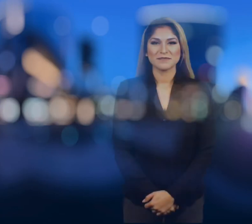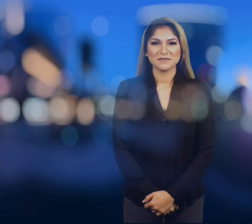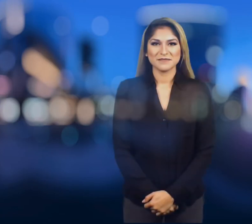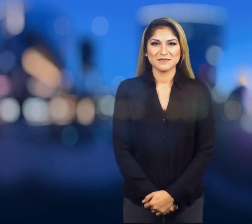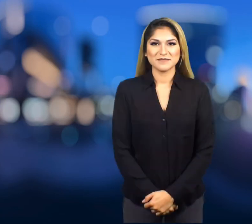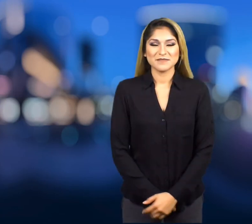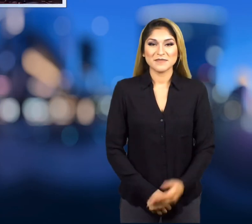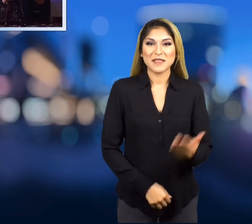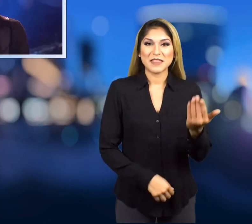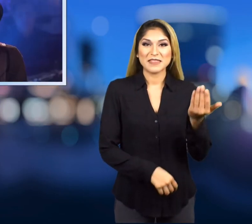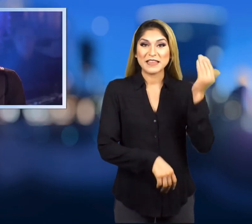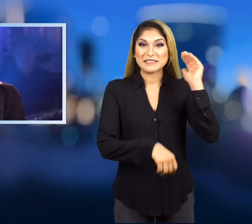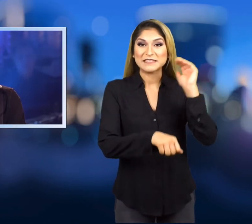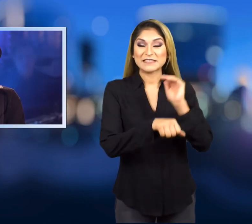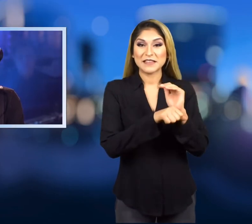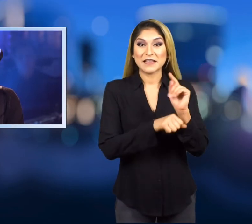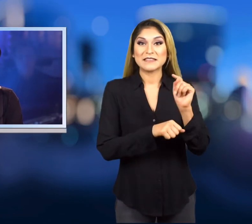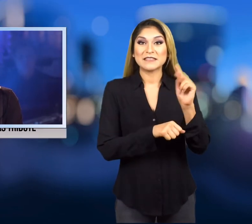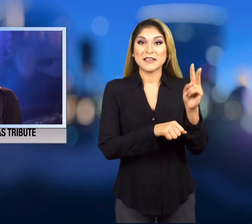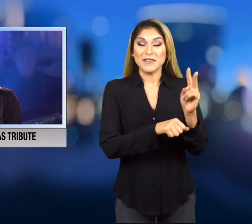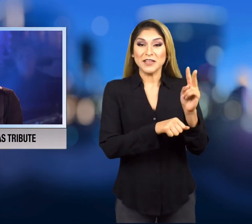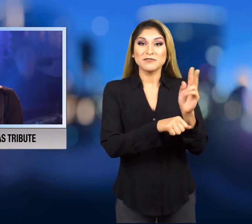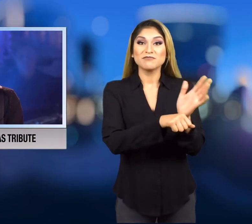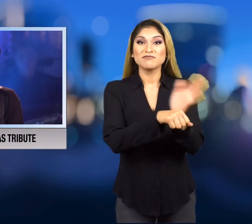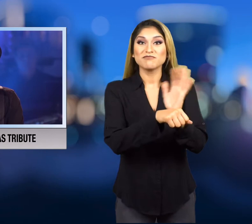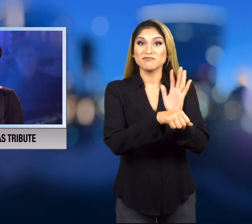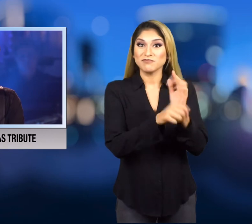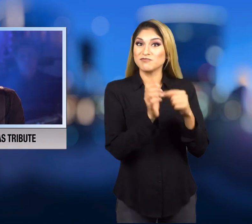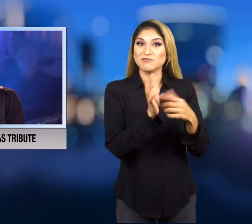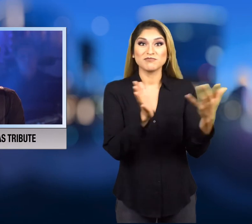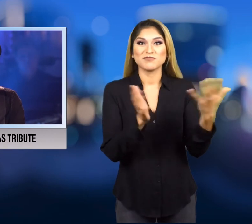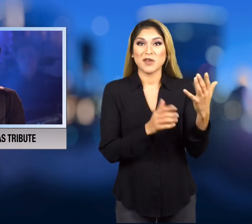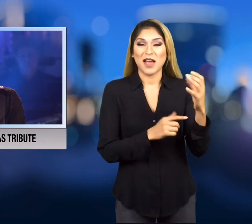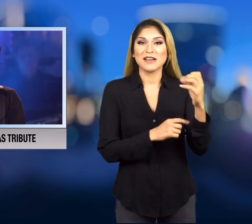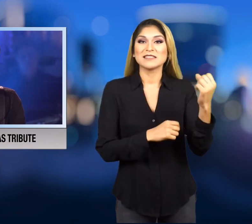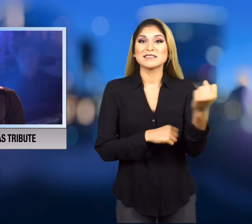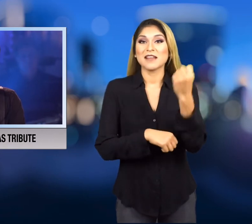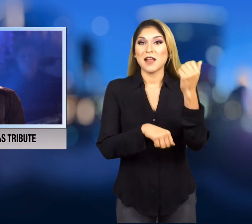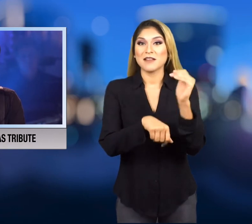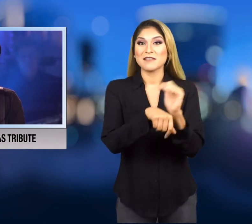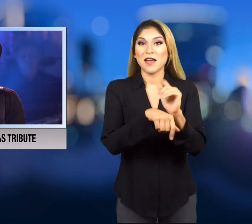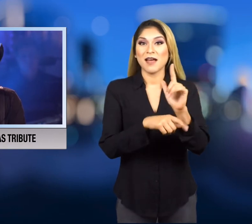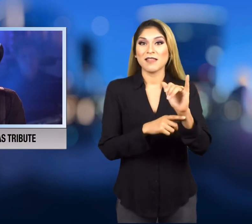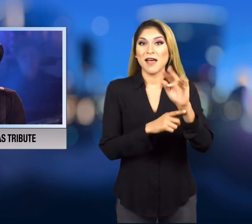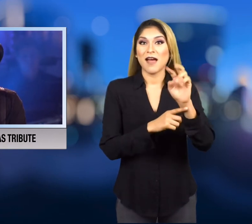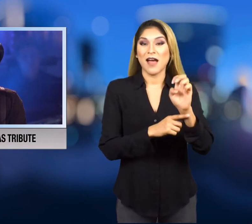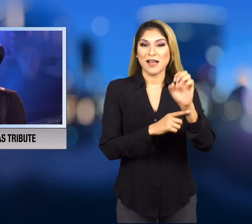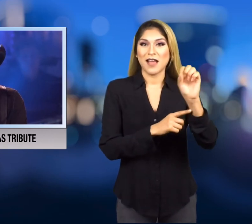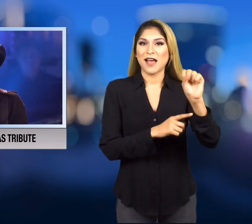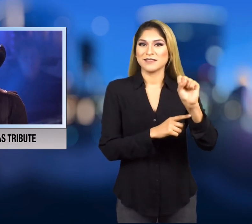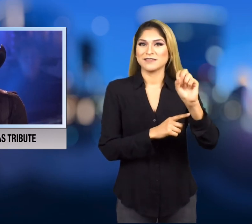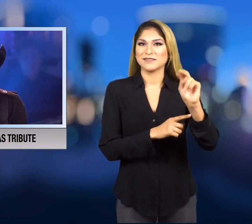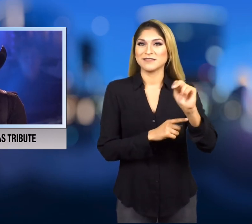Last night on Saturday Night Live